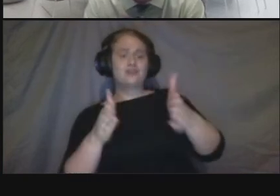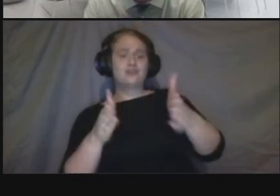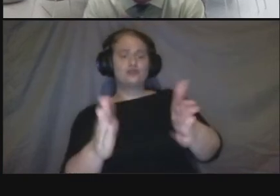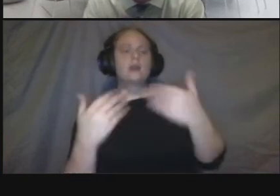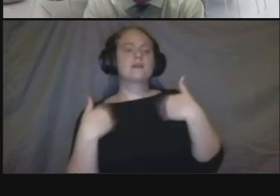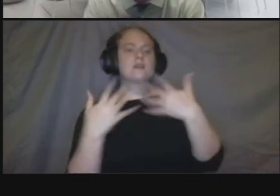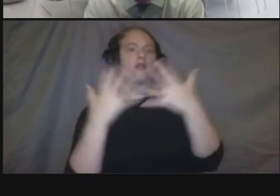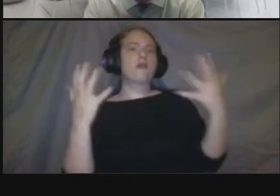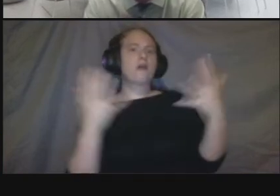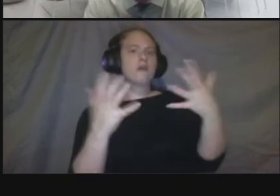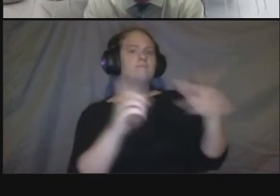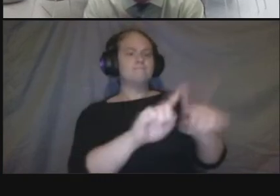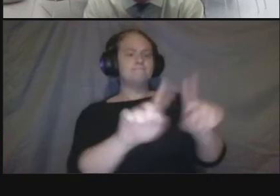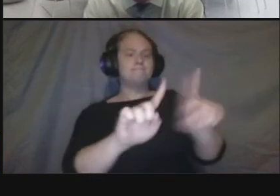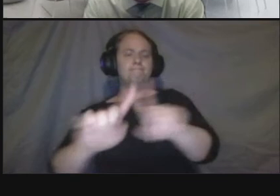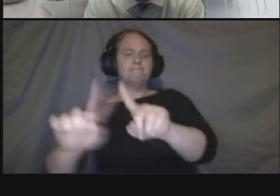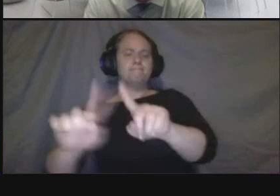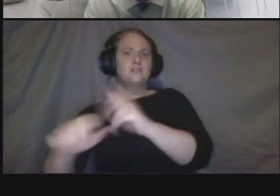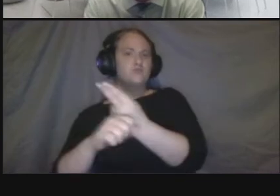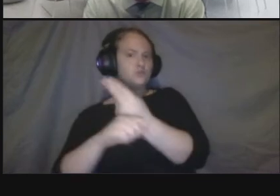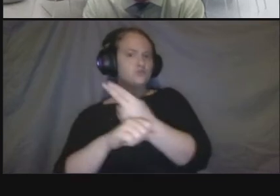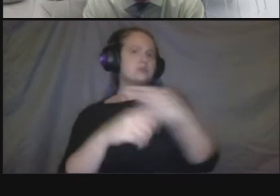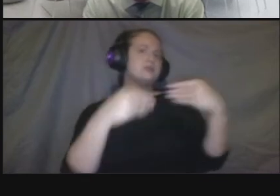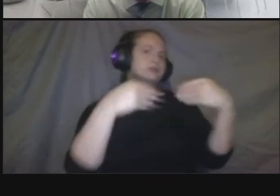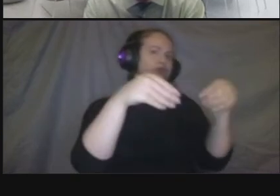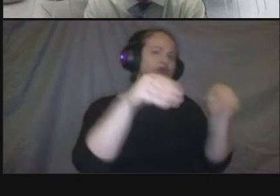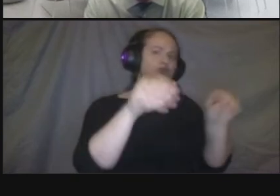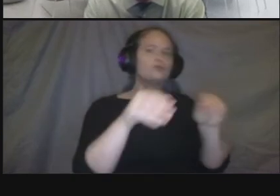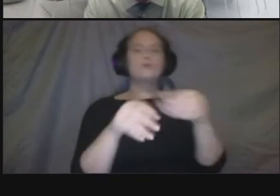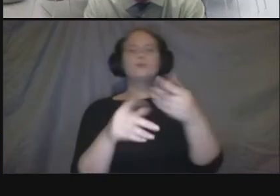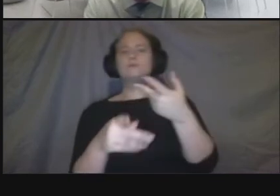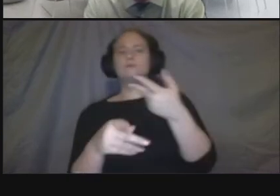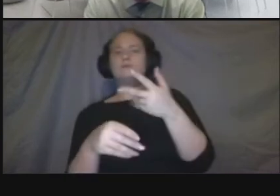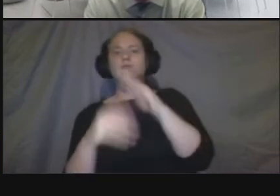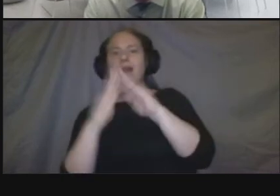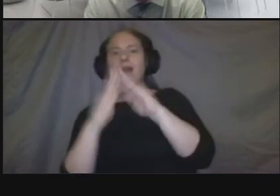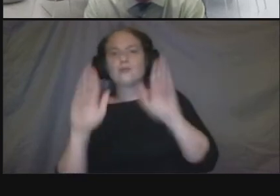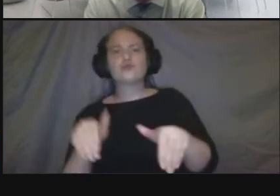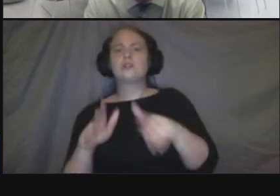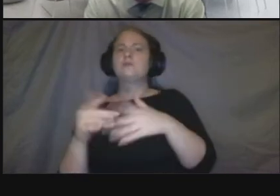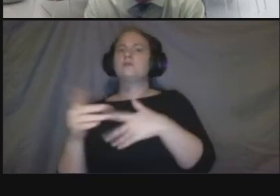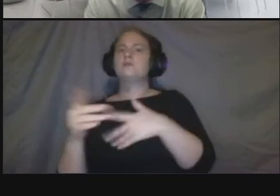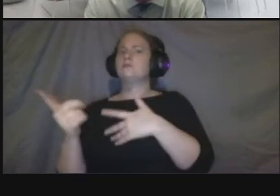is working with that lighting team because that concern of glare to a neighborhood or affecting